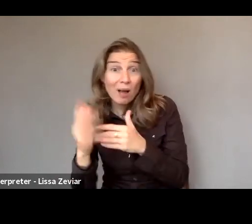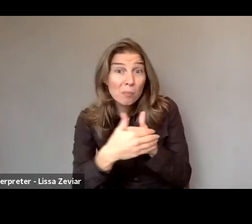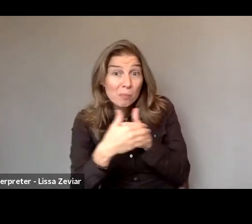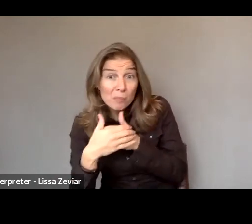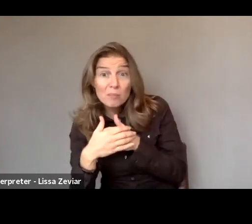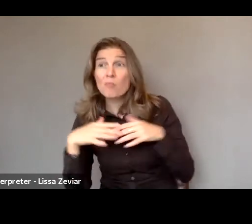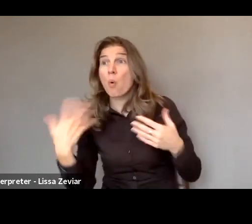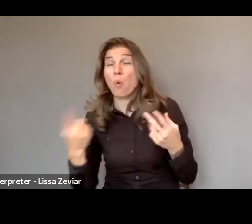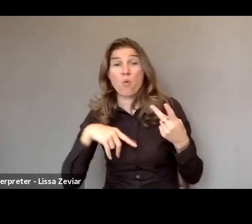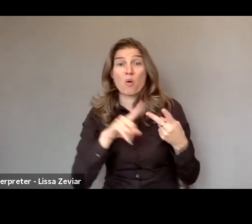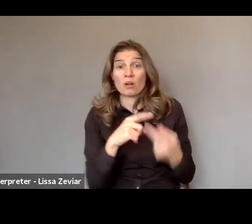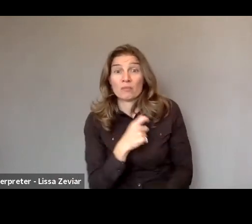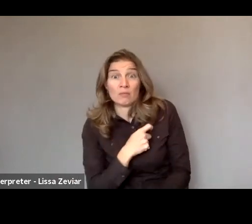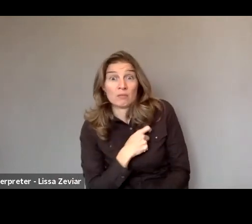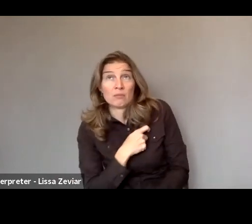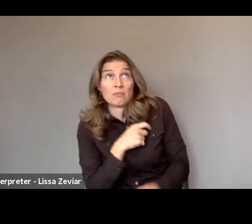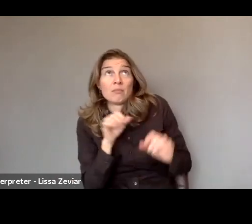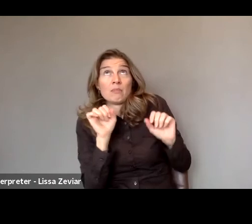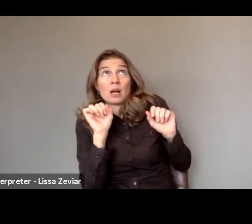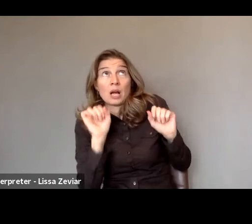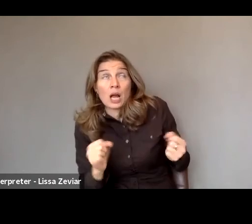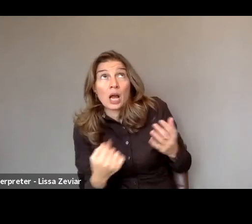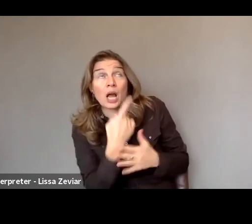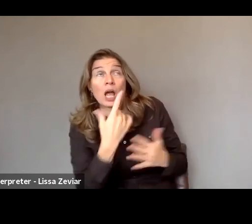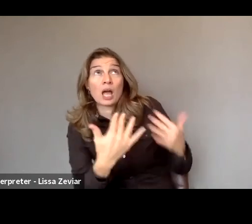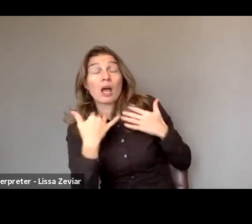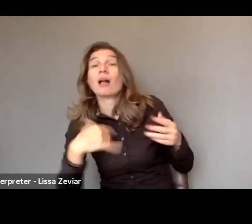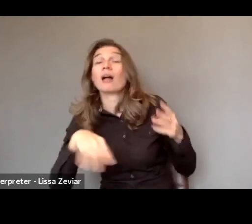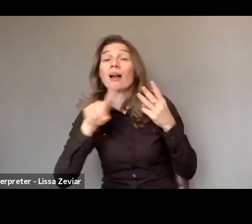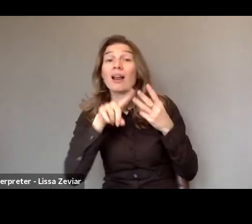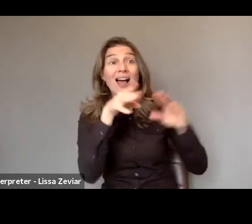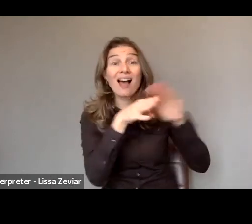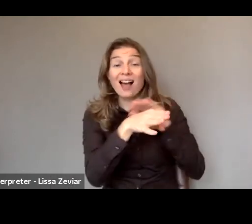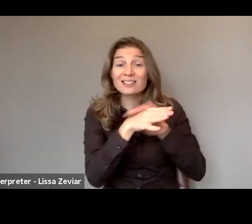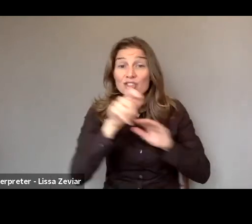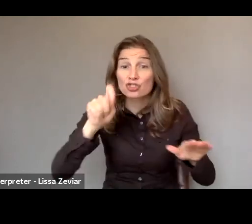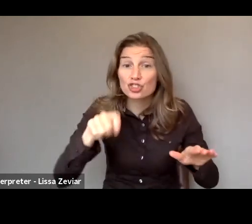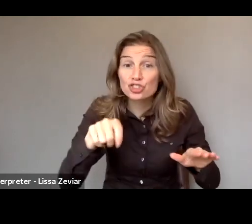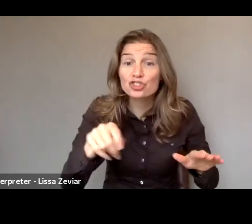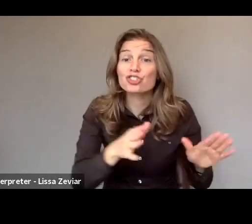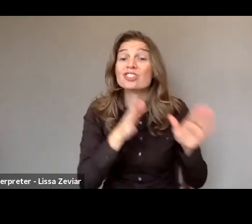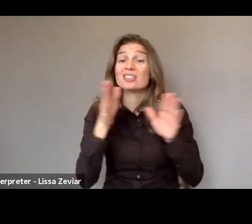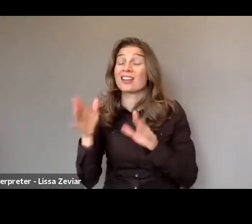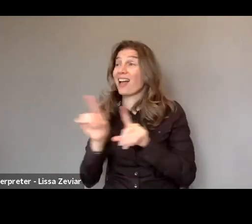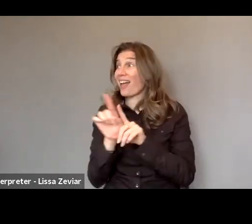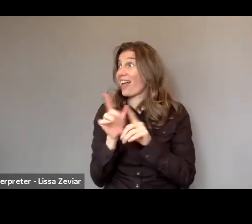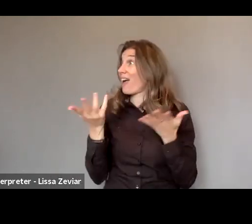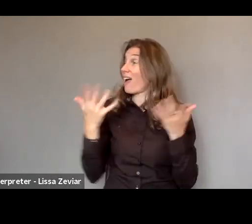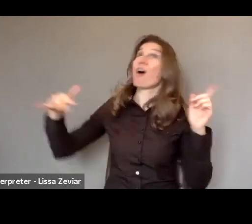and to ensure they have access to justice, also to have an enabling environment with the right policies.